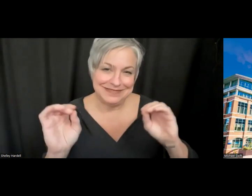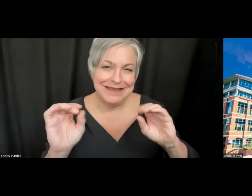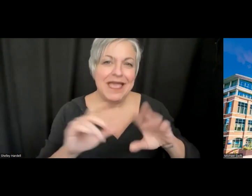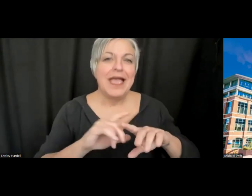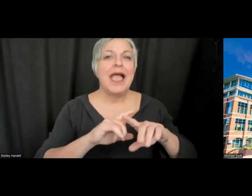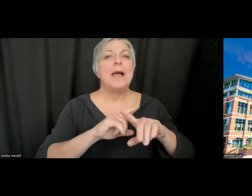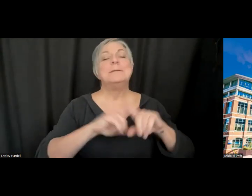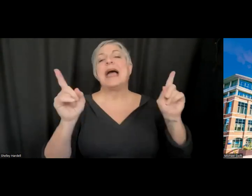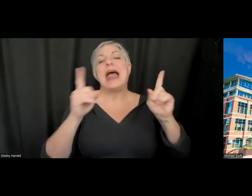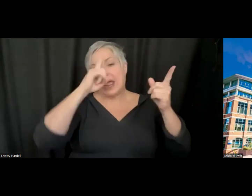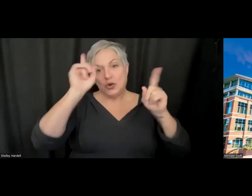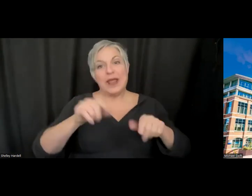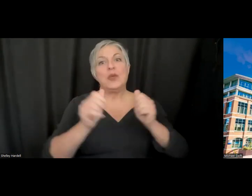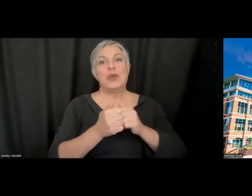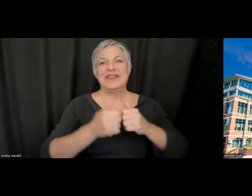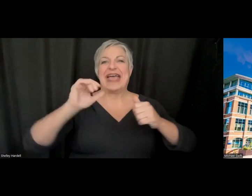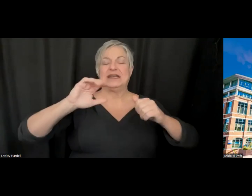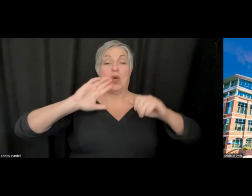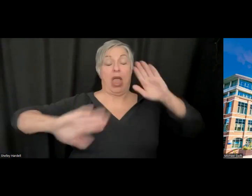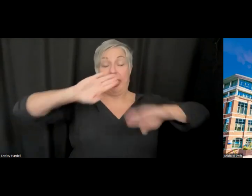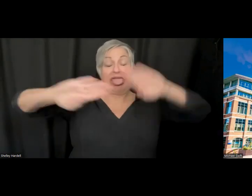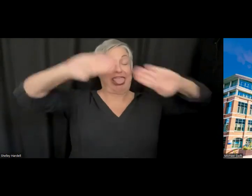agree with that issue of overload, cognitive overload,